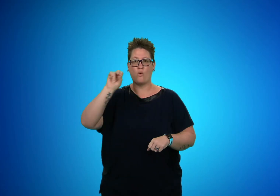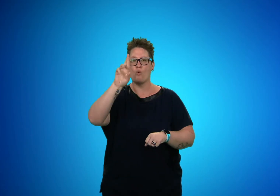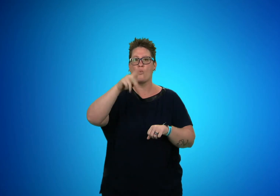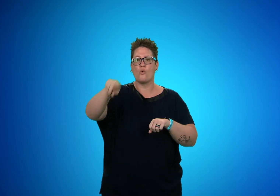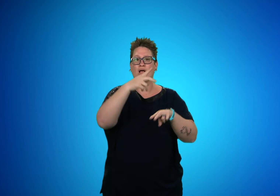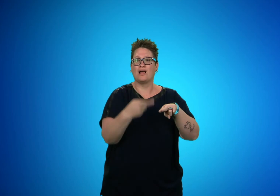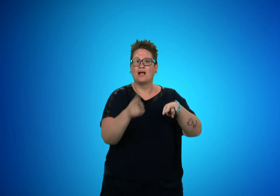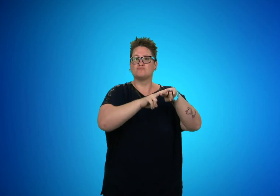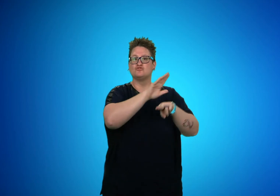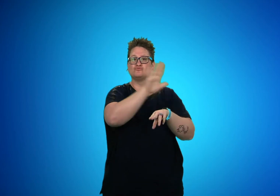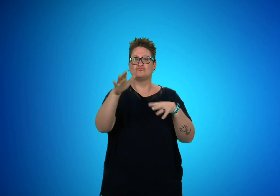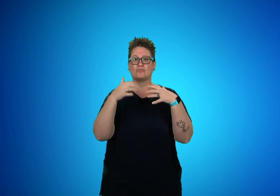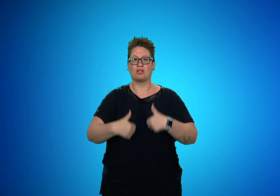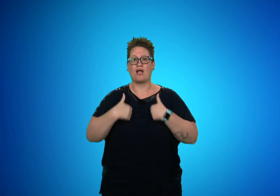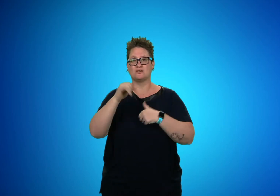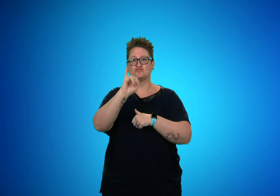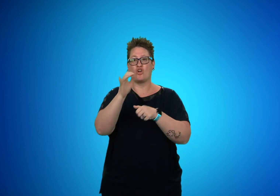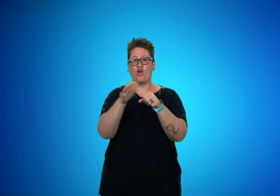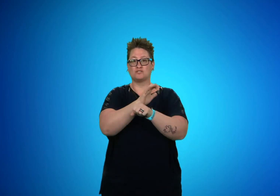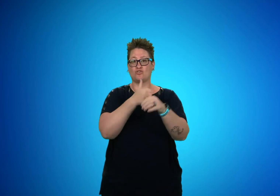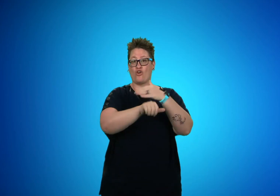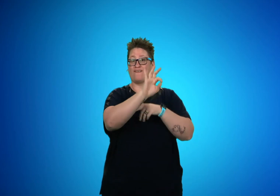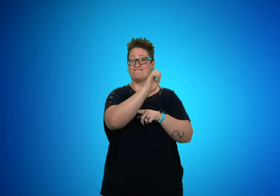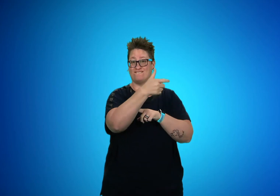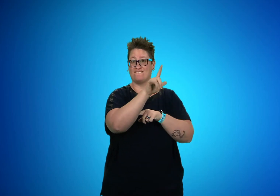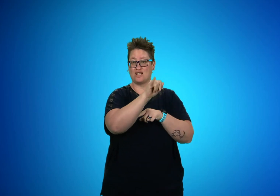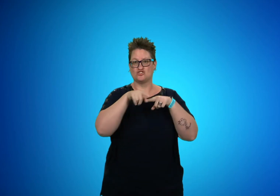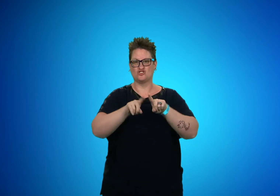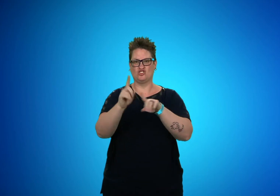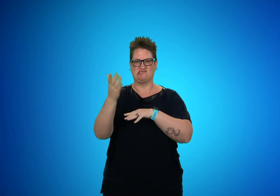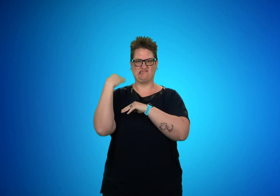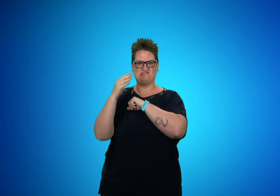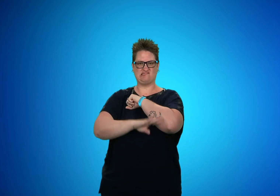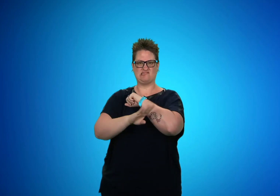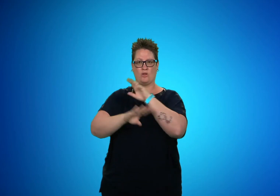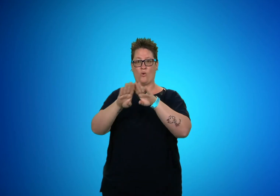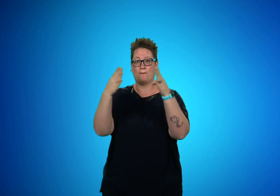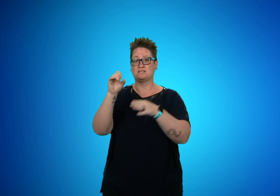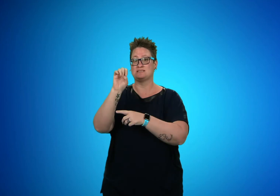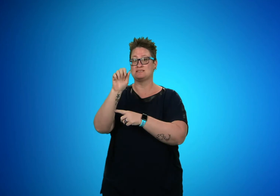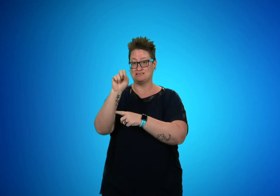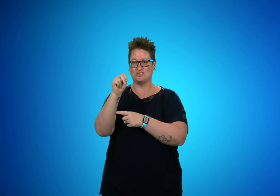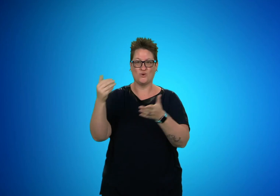or increased your life insurance coverage under FEGLI during last year’s Open Season,